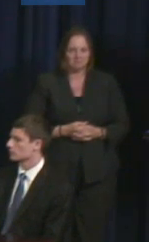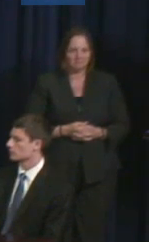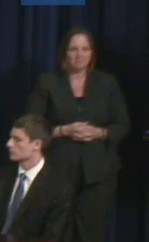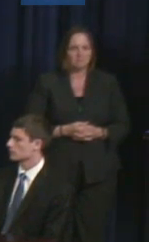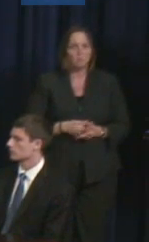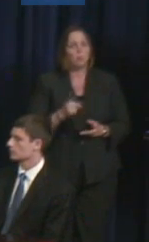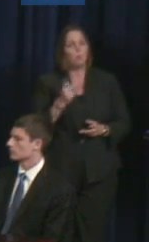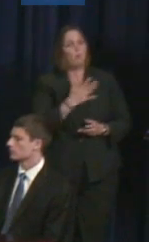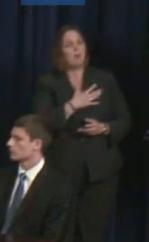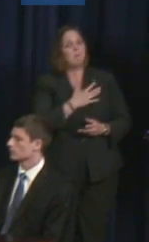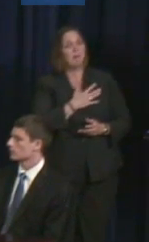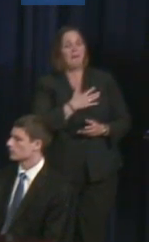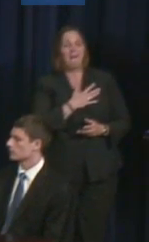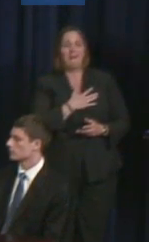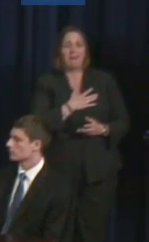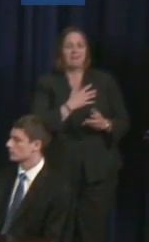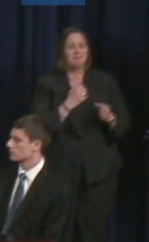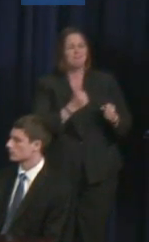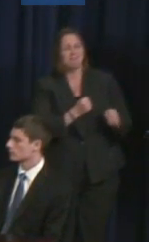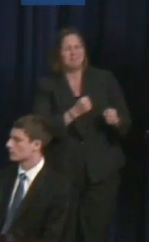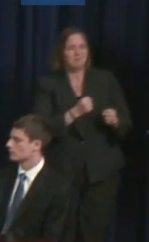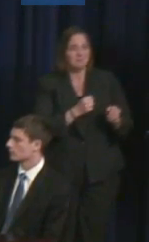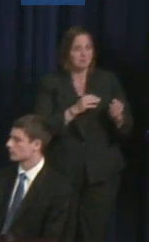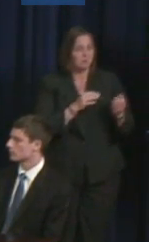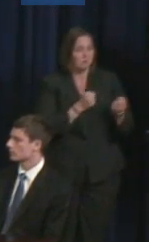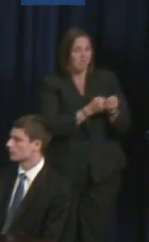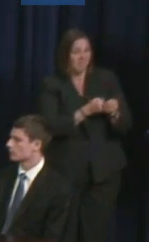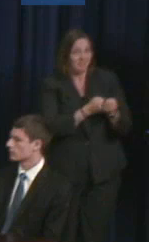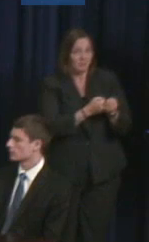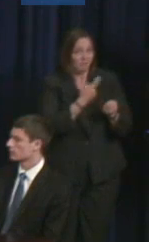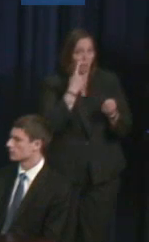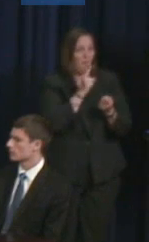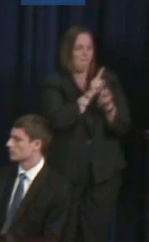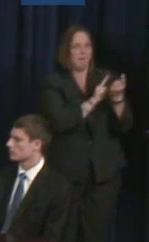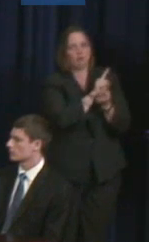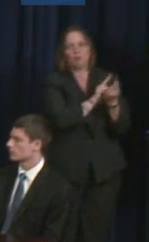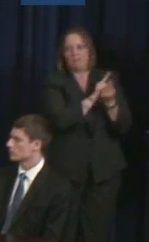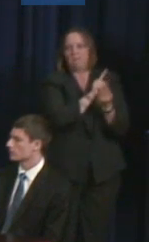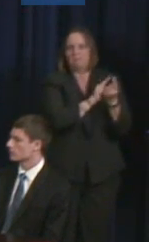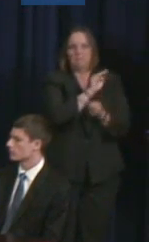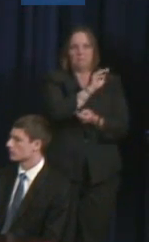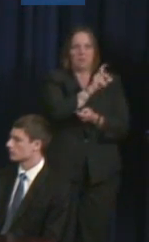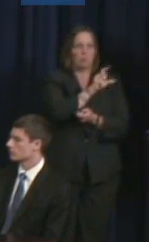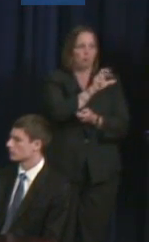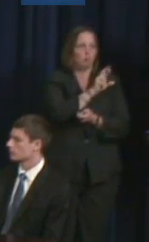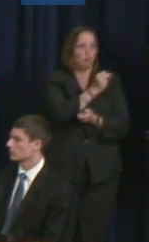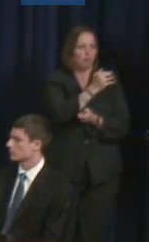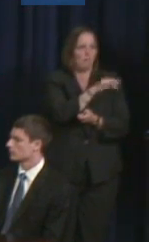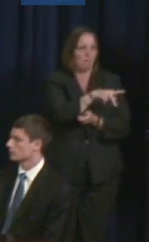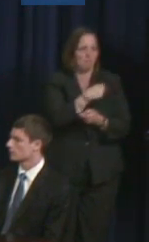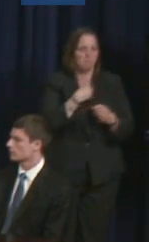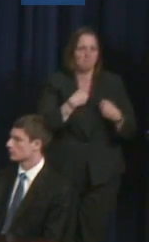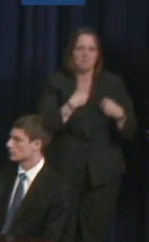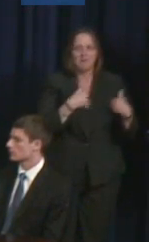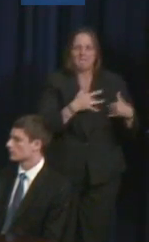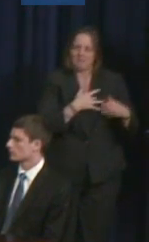disability was mentorship. And what motivated me to do it was really because in my